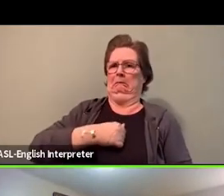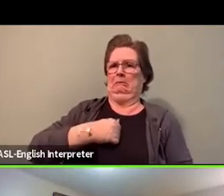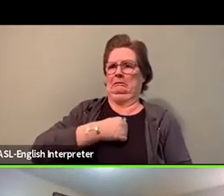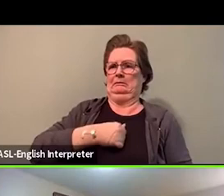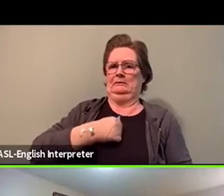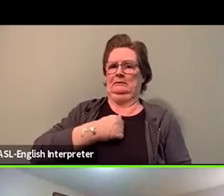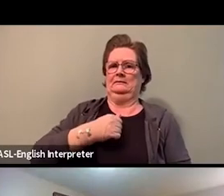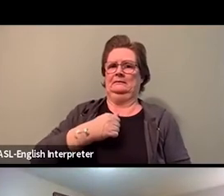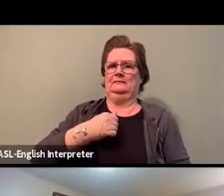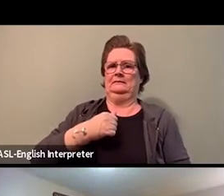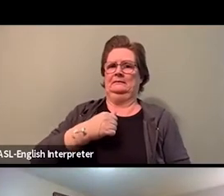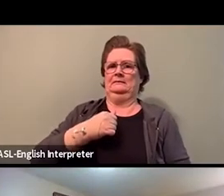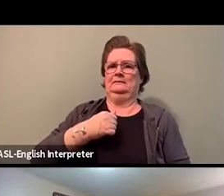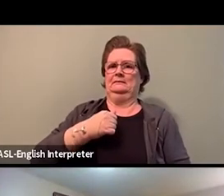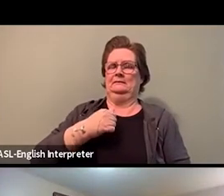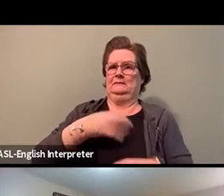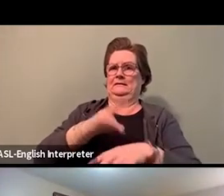'cause you're way too early, I'm not answering.